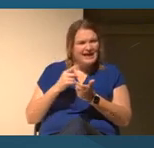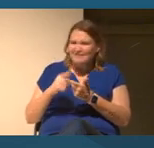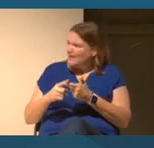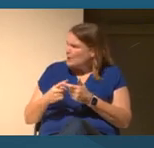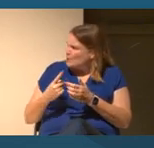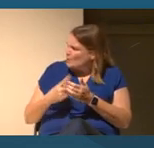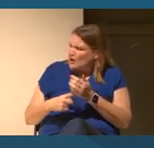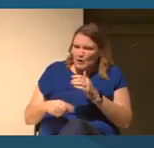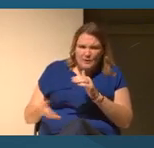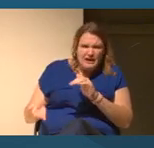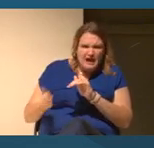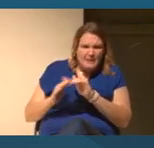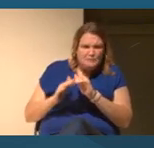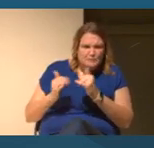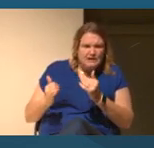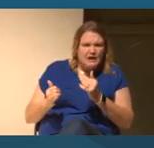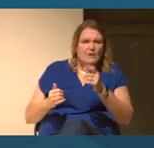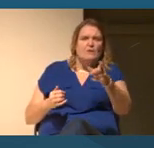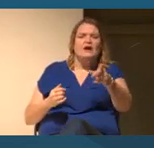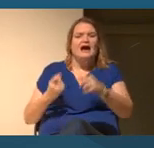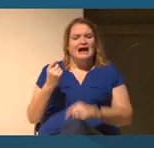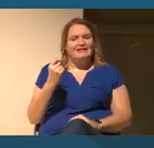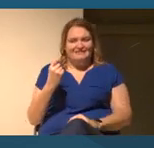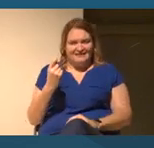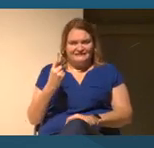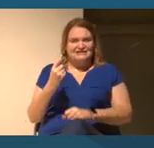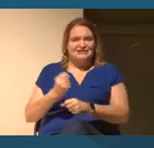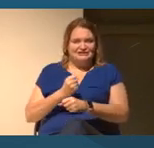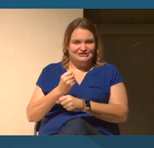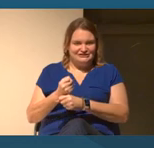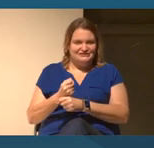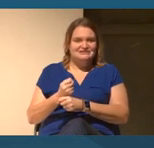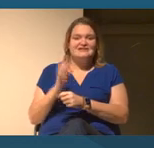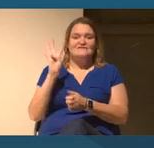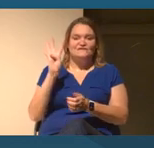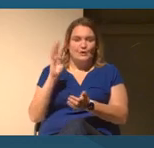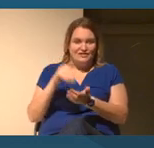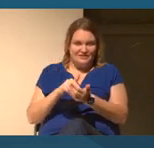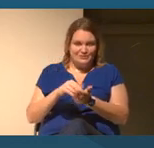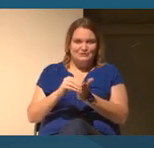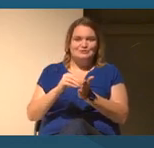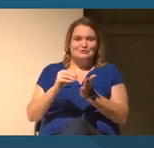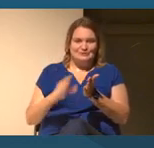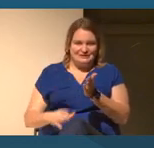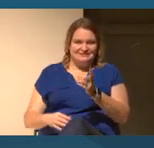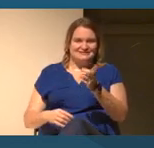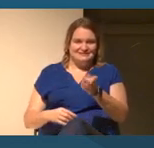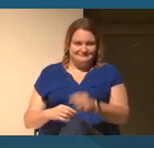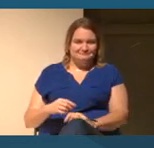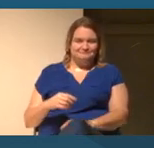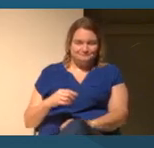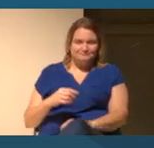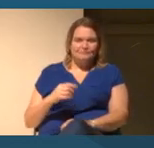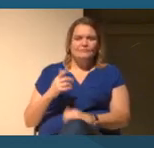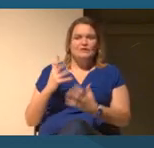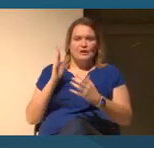This is the 11th year. 11th year. And 4,000 students. And 4,000 students and we want to continue to grow that.